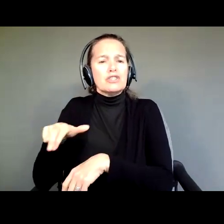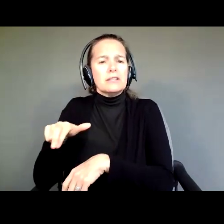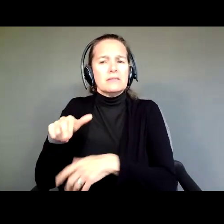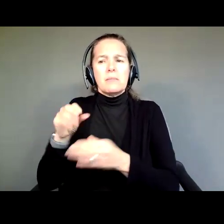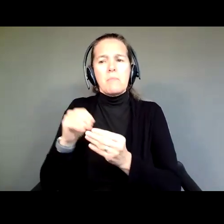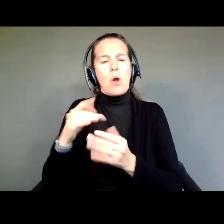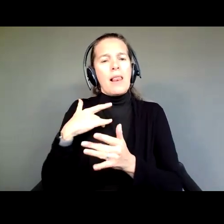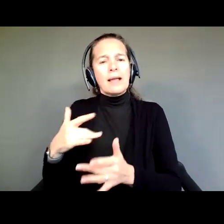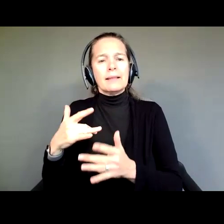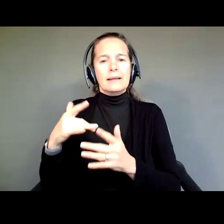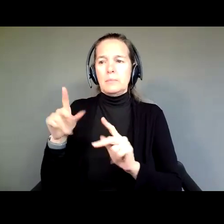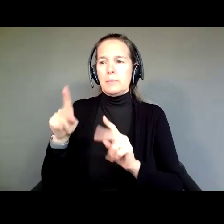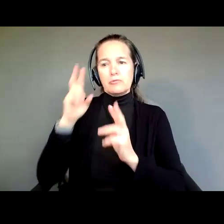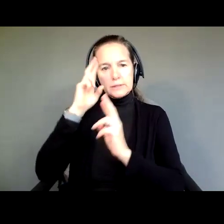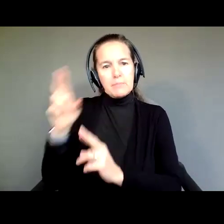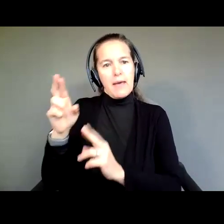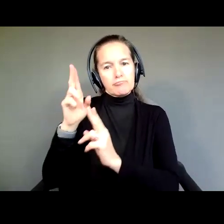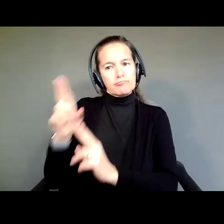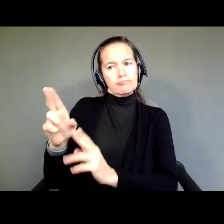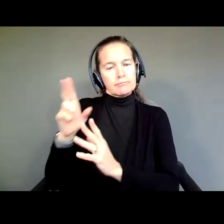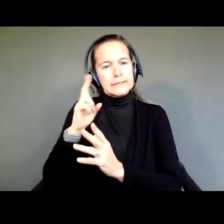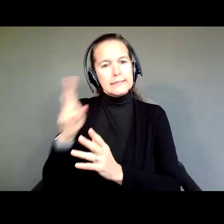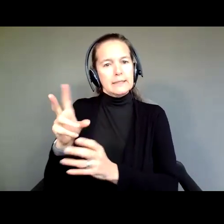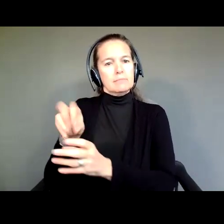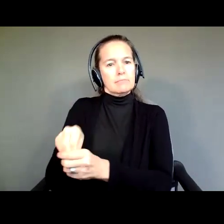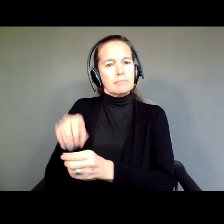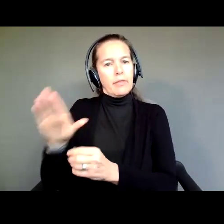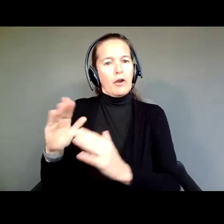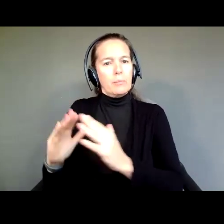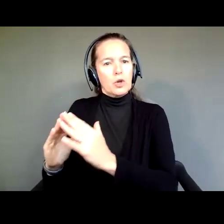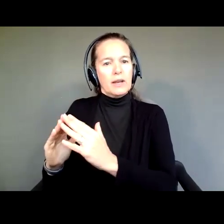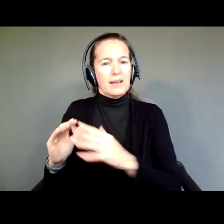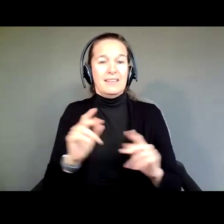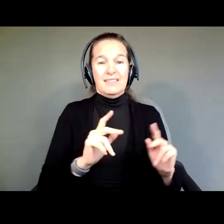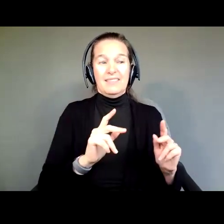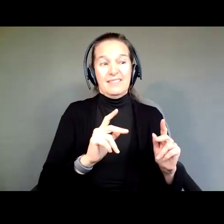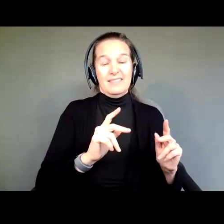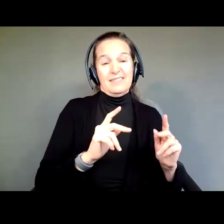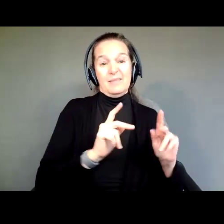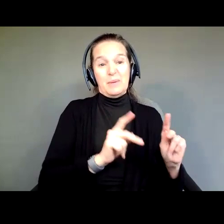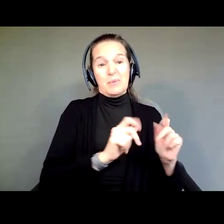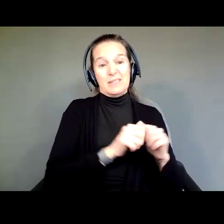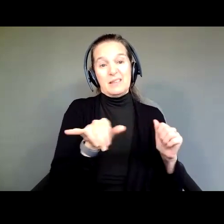respected and seen as parts of their community than people with similar abilities and limitations